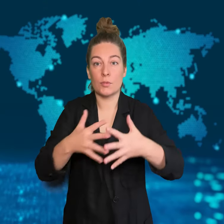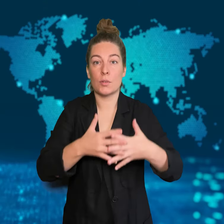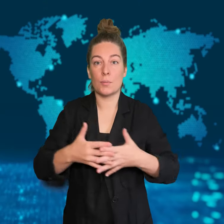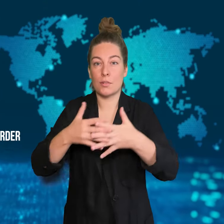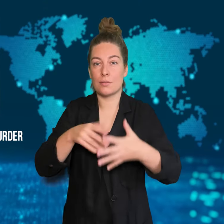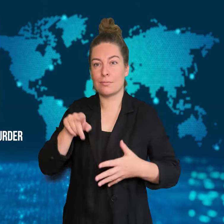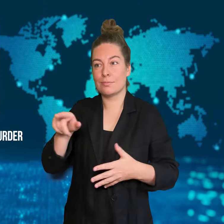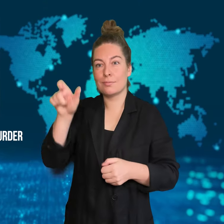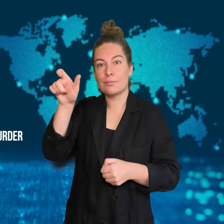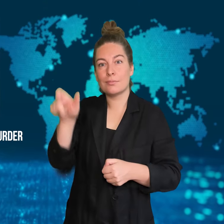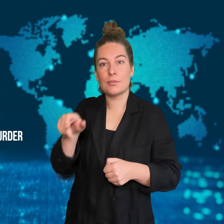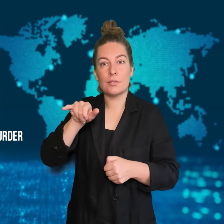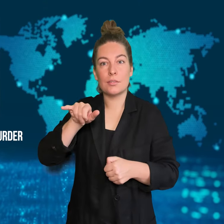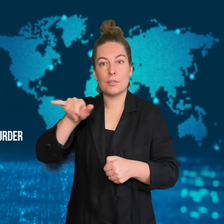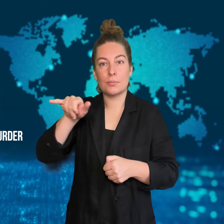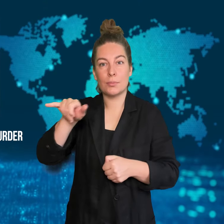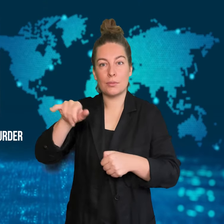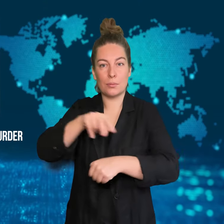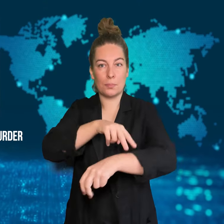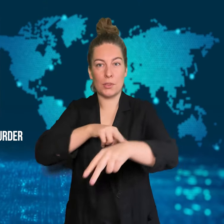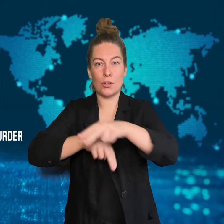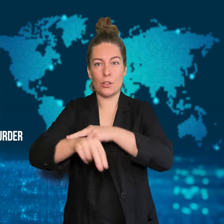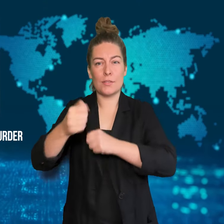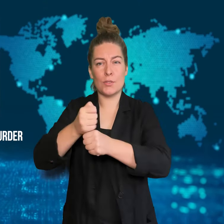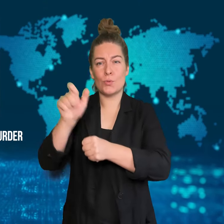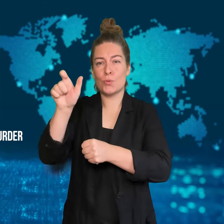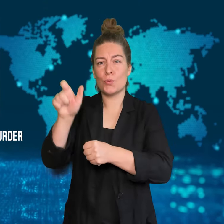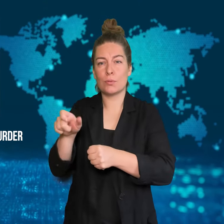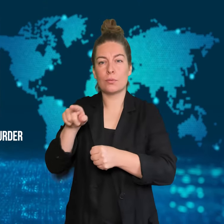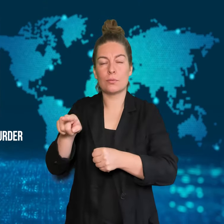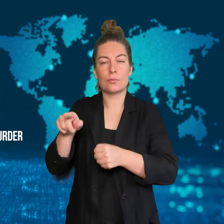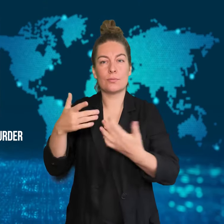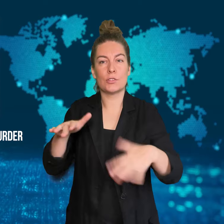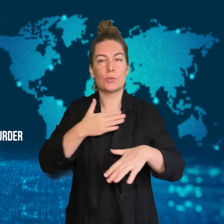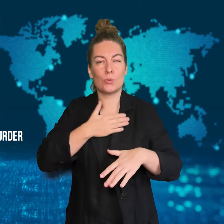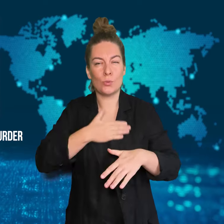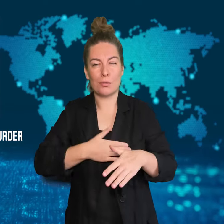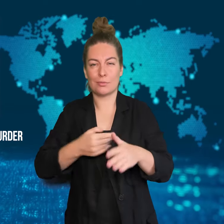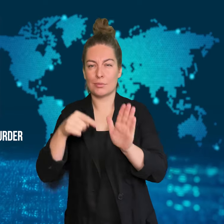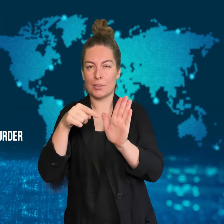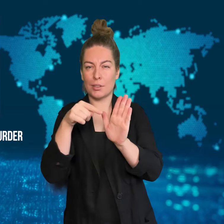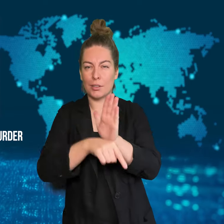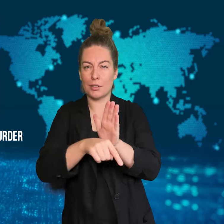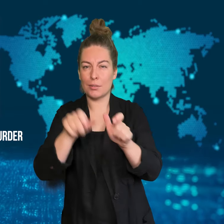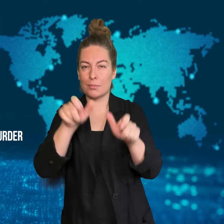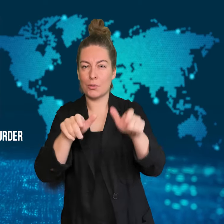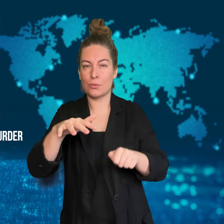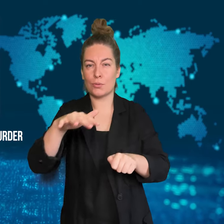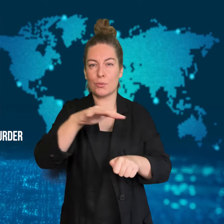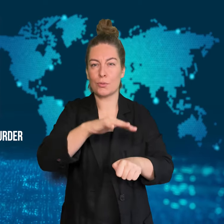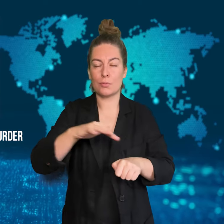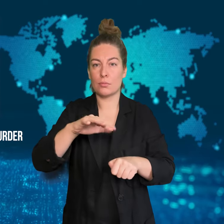[MONIKA]: A pilot in the United States has been charged